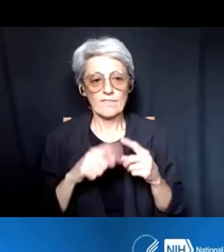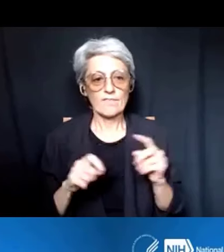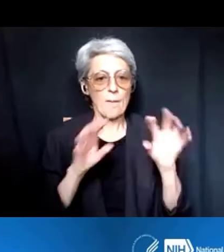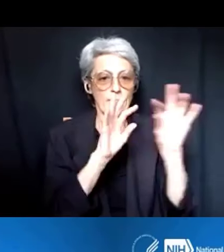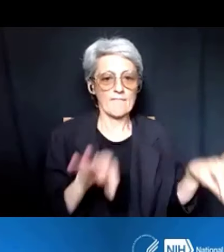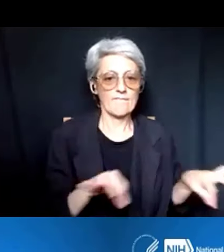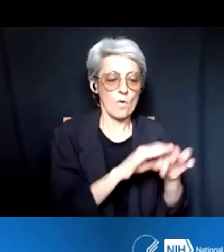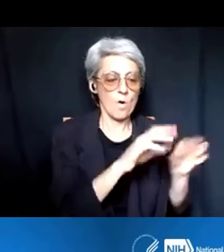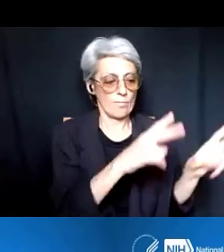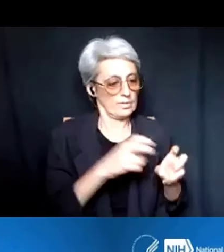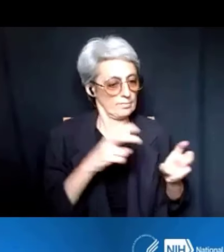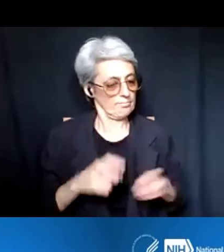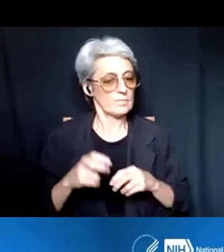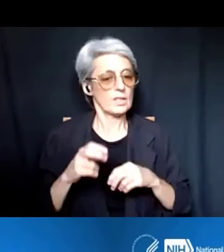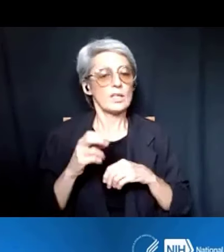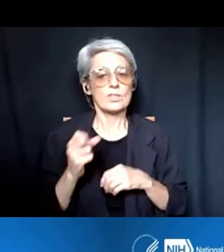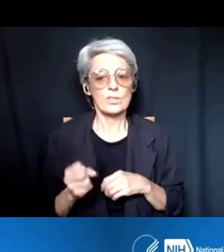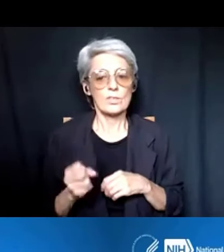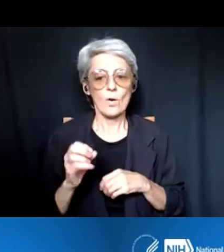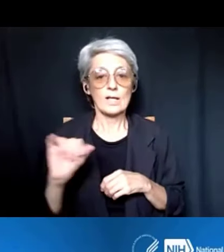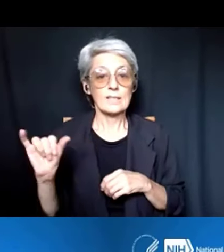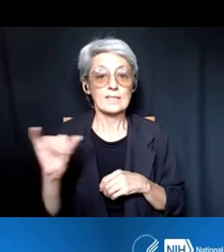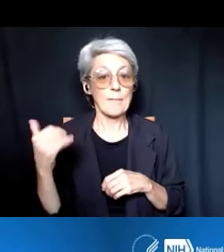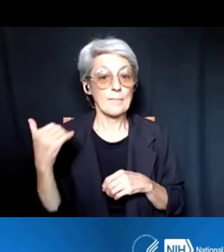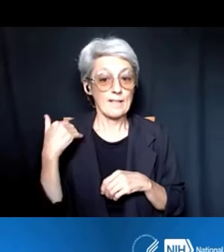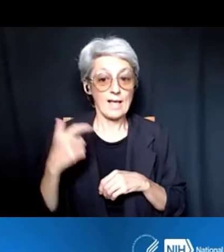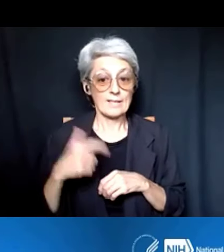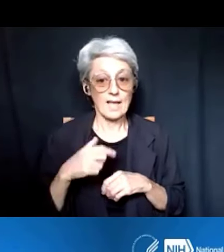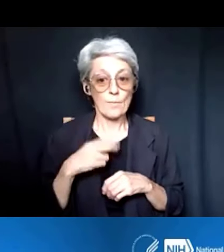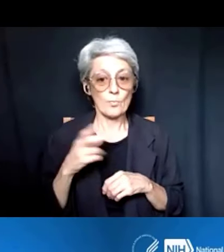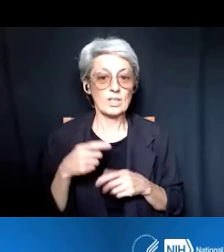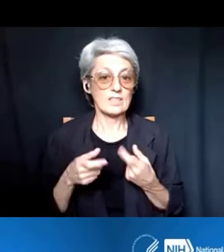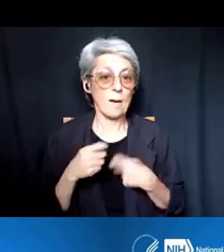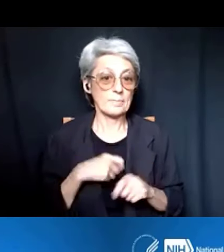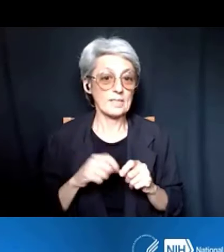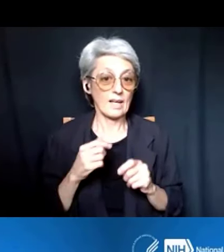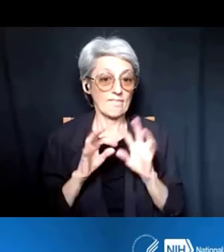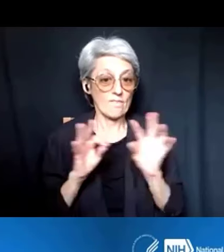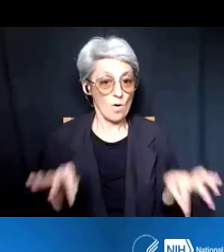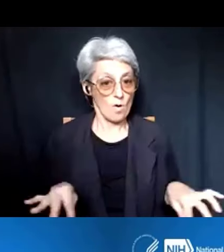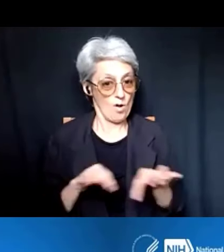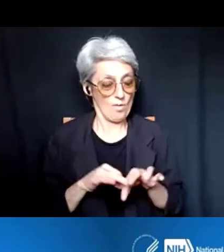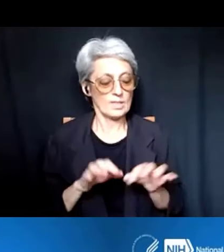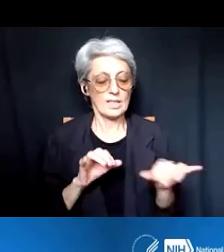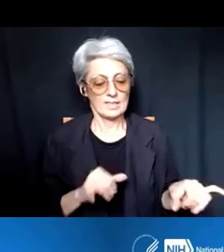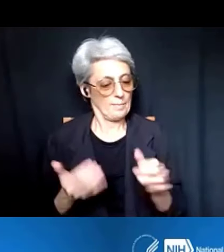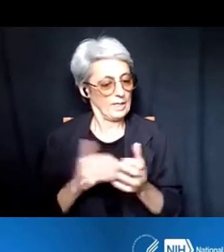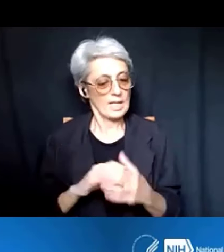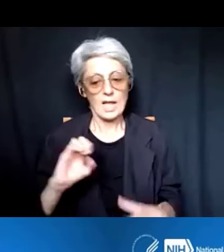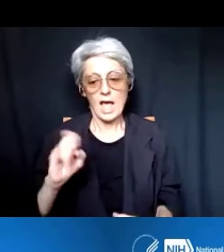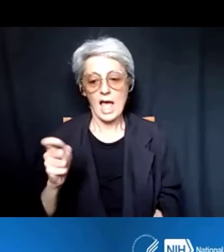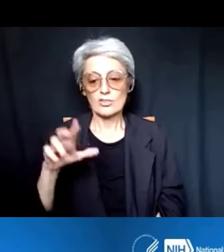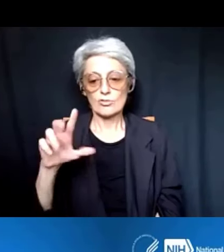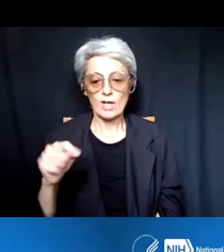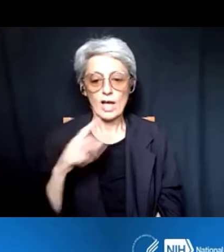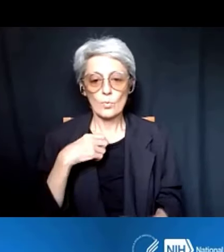So we, just like the last time we went through a forms update, xTract is going to start generating the tables to match and align